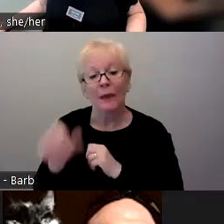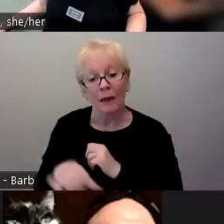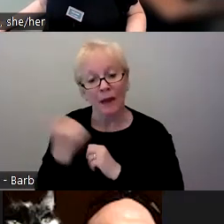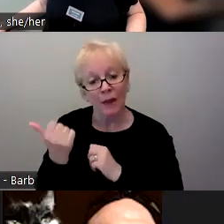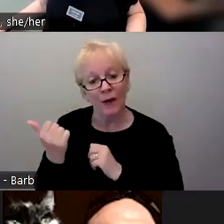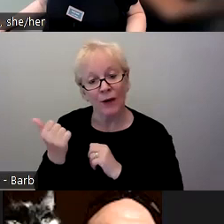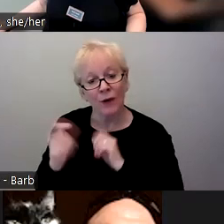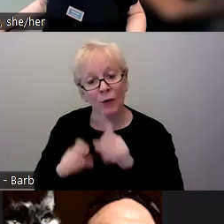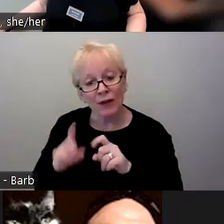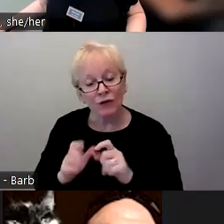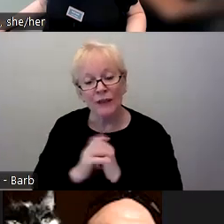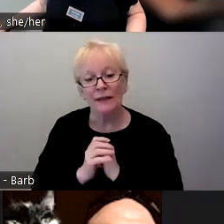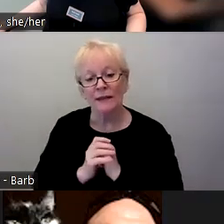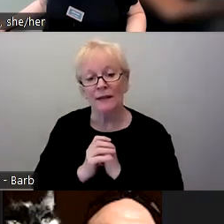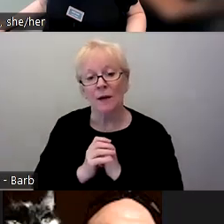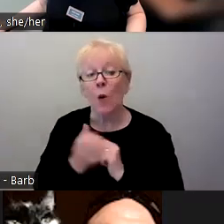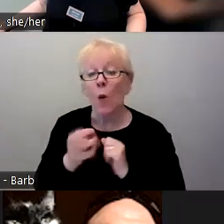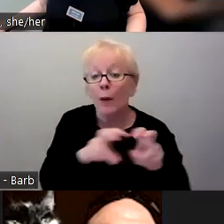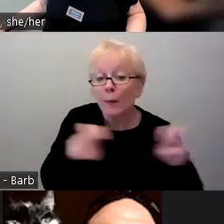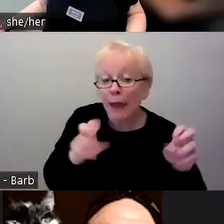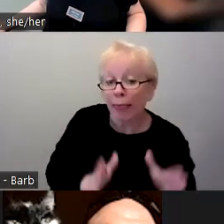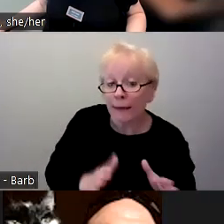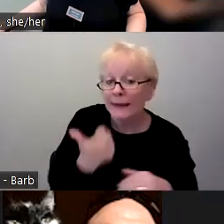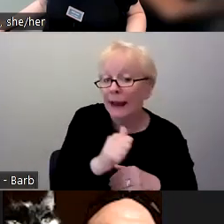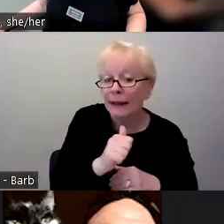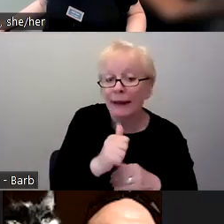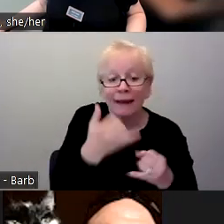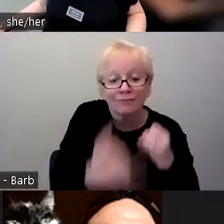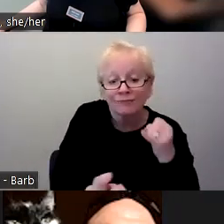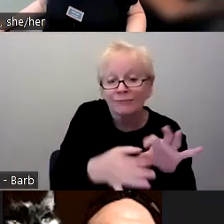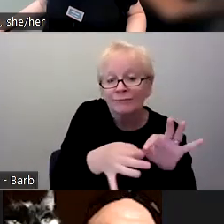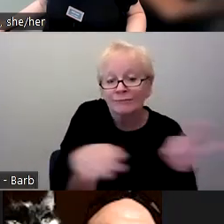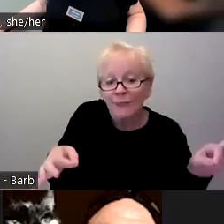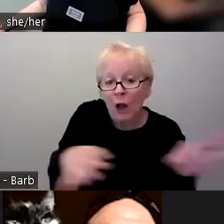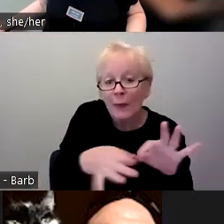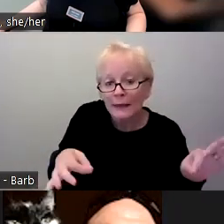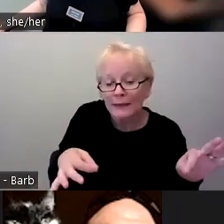Or for panelists, any other kind of wrap up comments as we're coming to a close here that